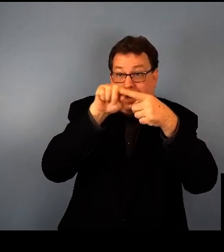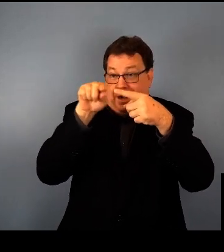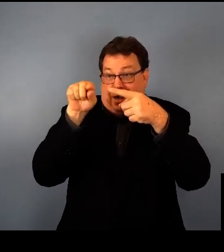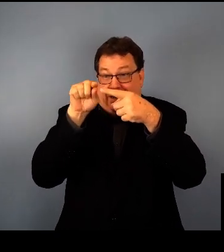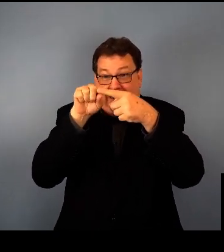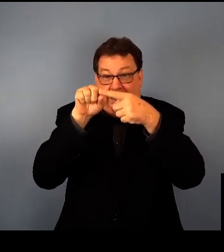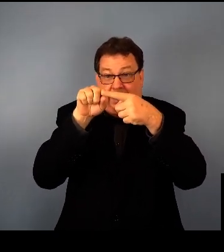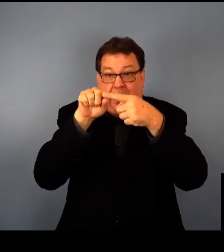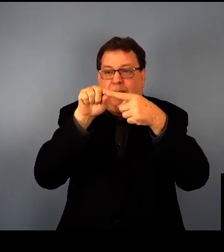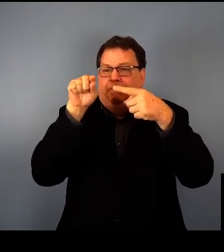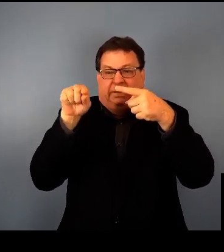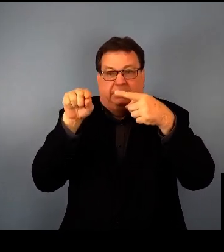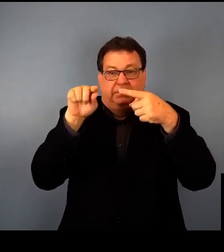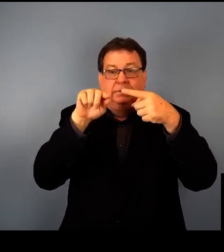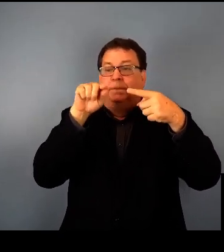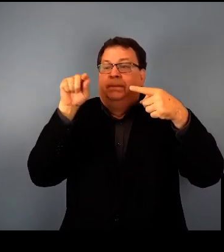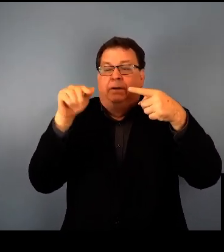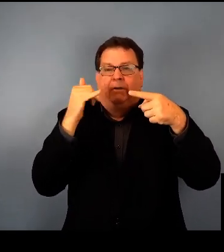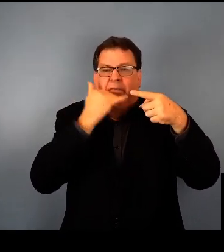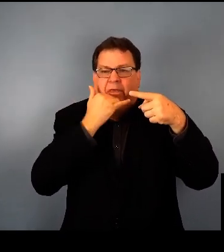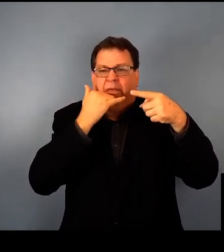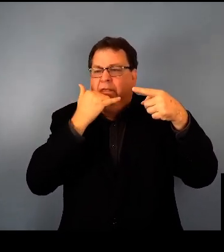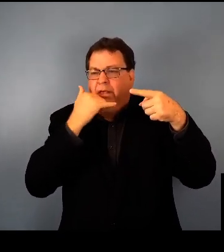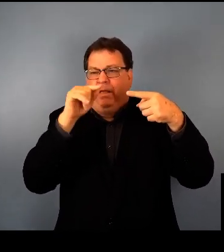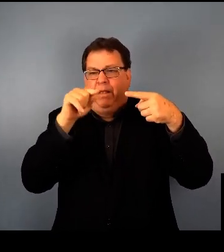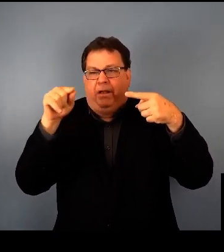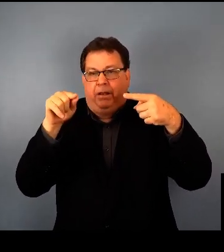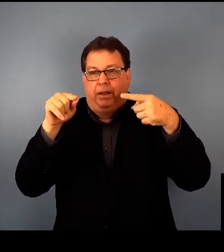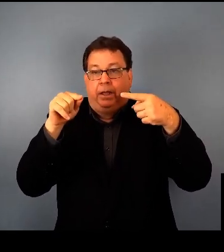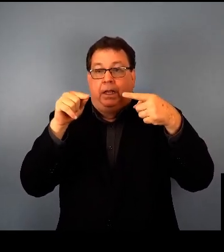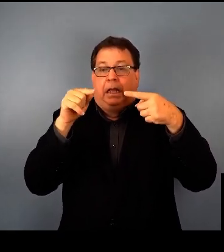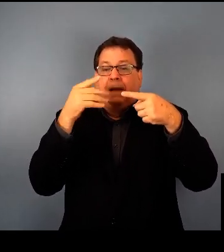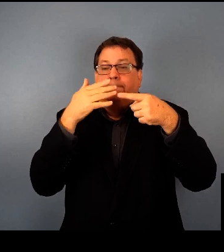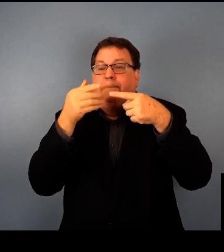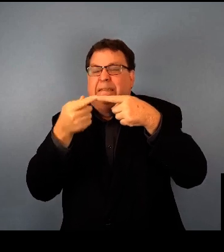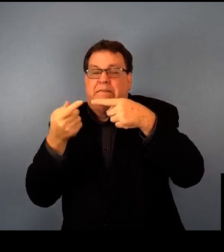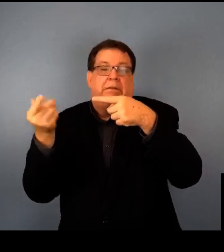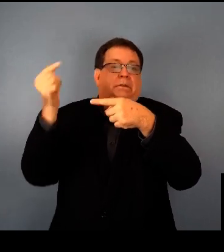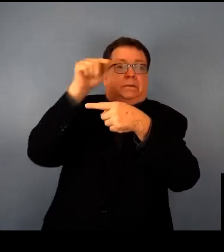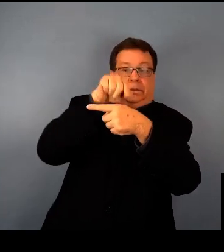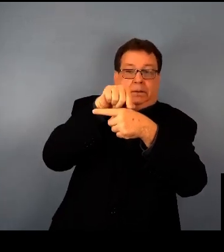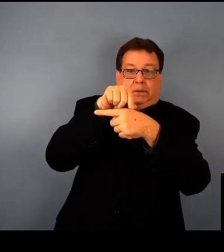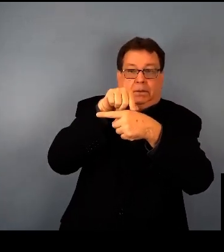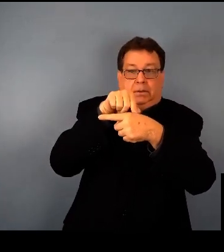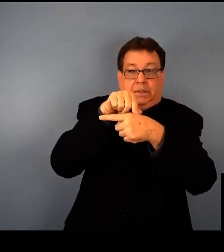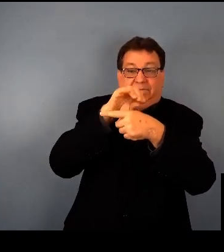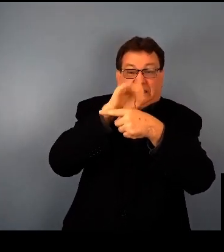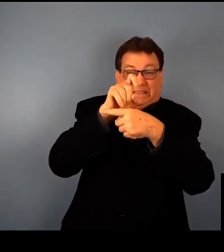there are a few time points where an intervention could happen that would help being able to just skip over